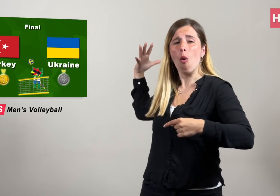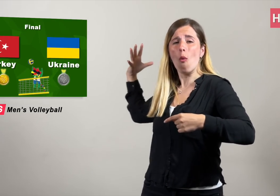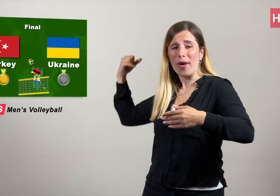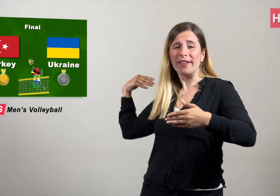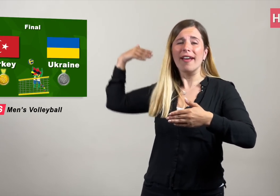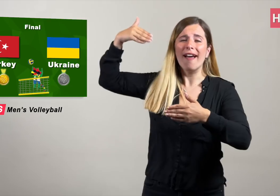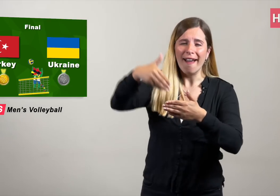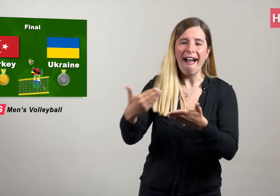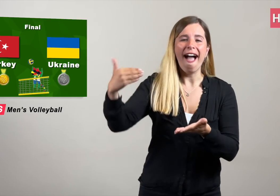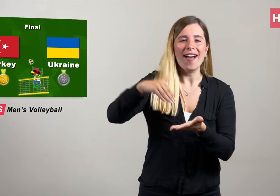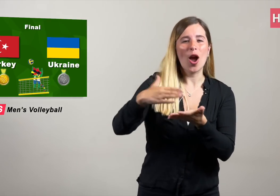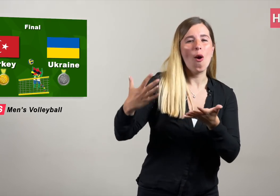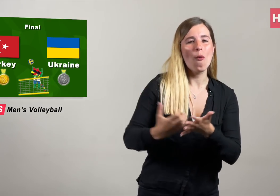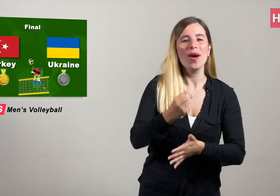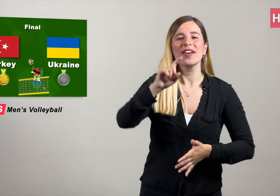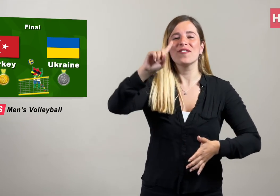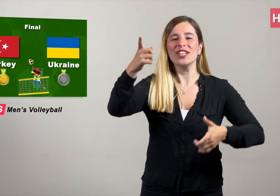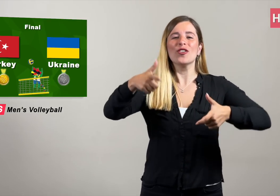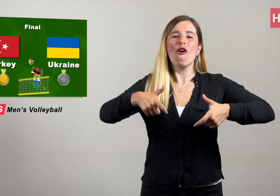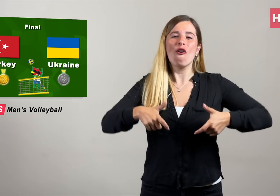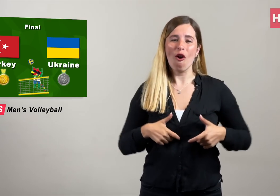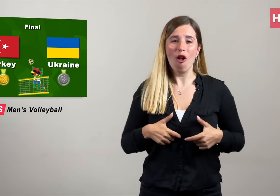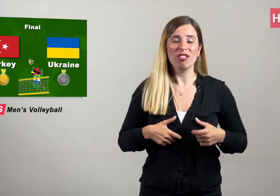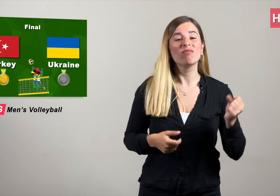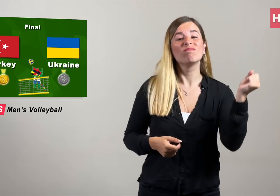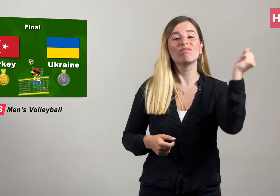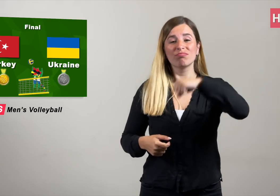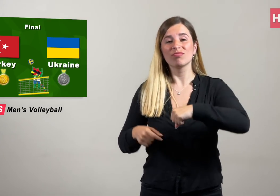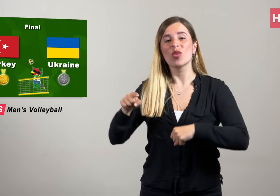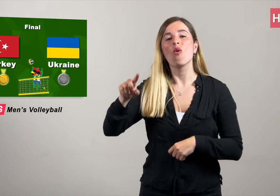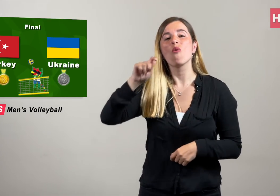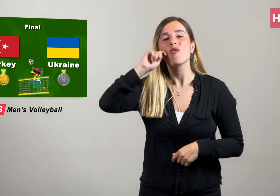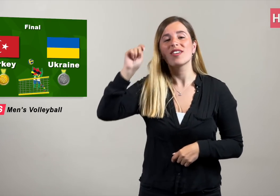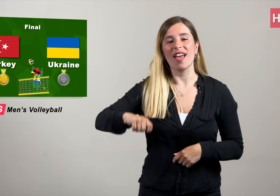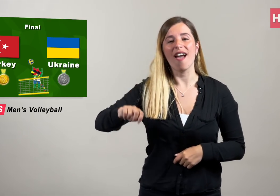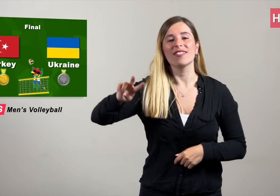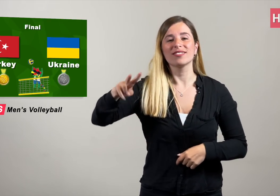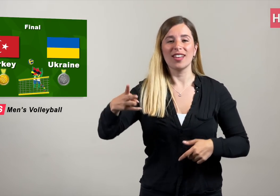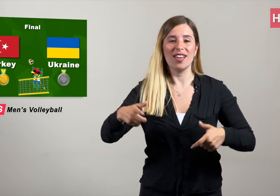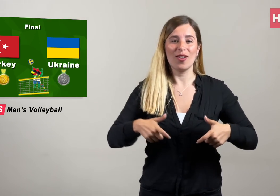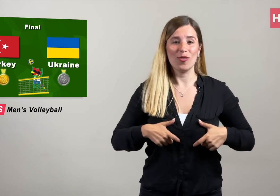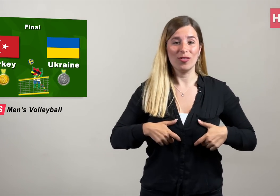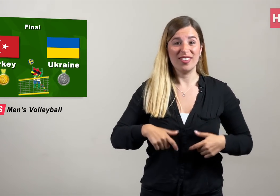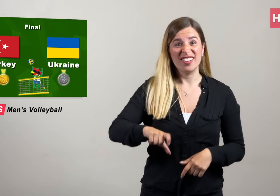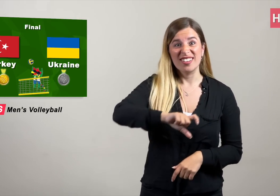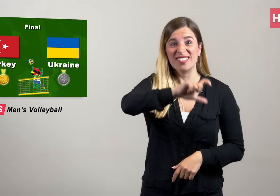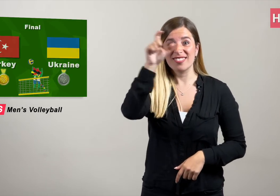its 2nd consecutive gold medal, beating Ukraine.